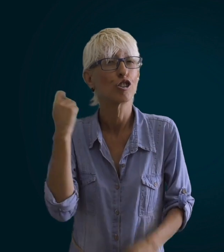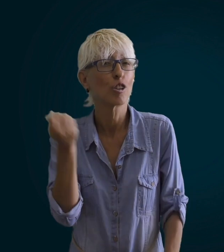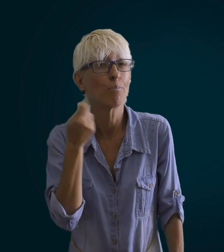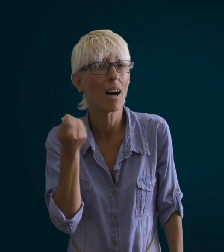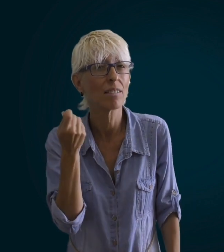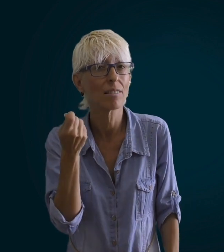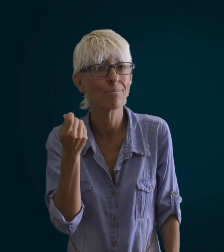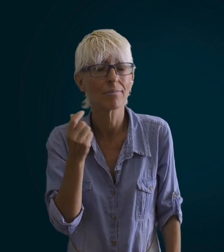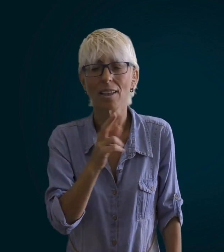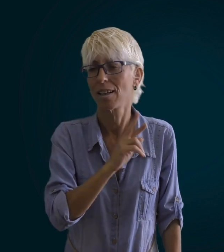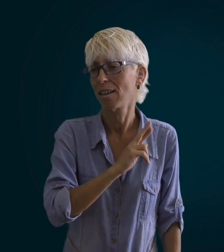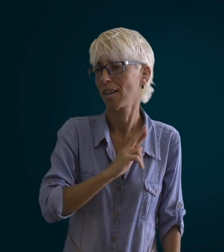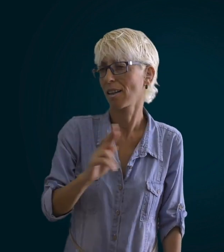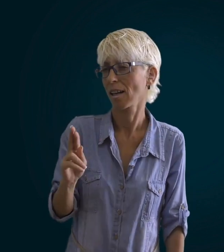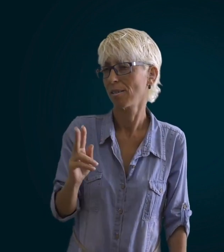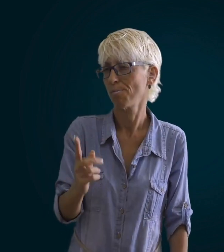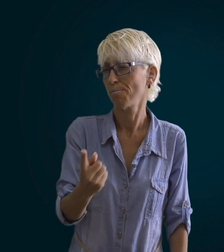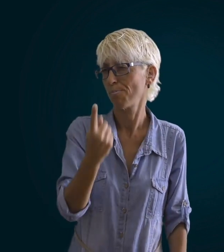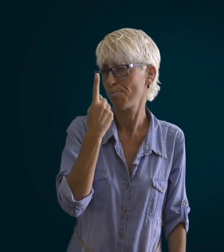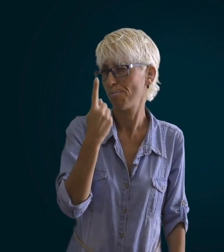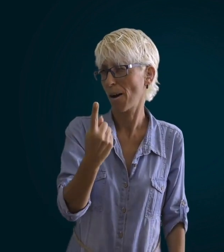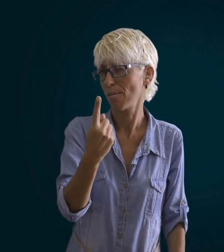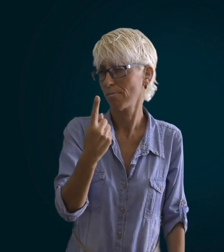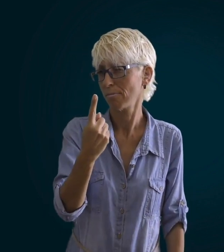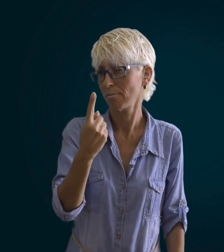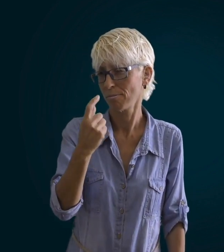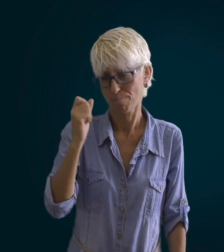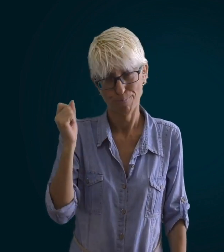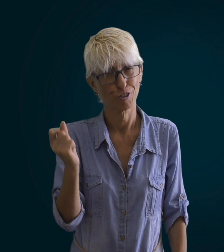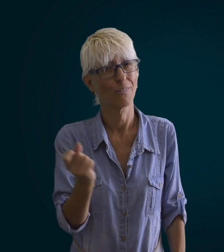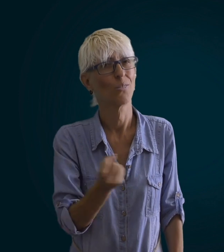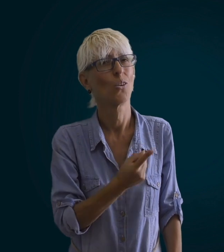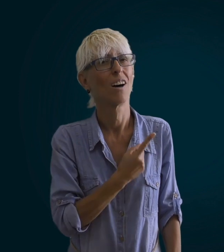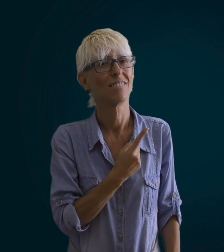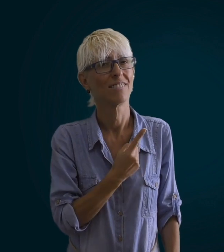that saturday it's only once a week